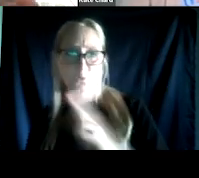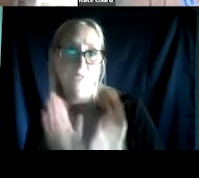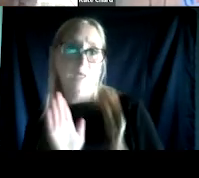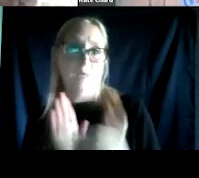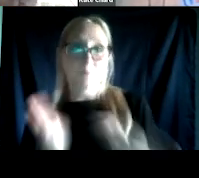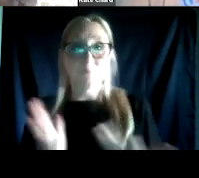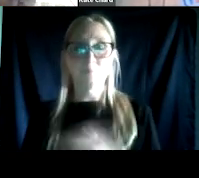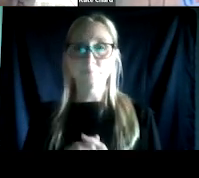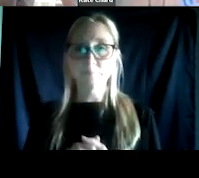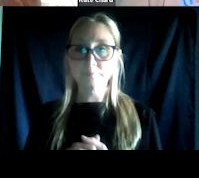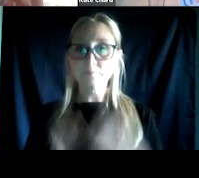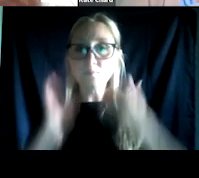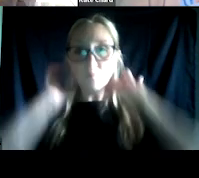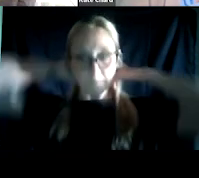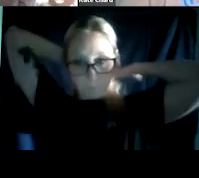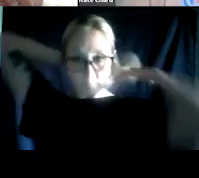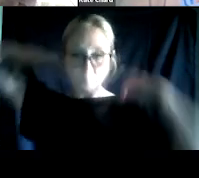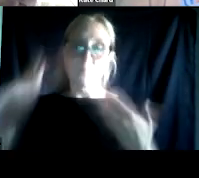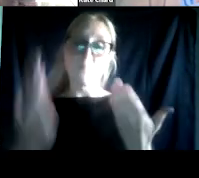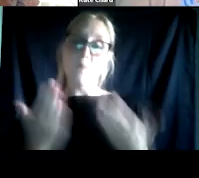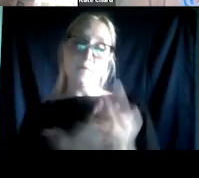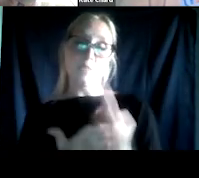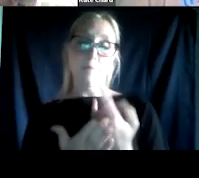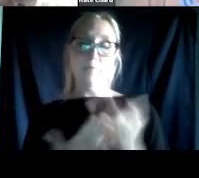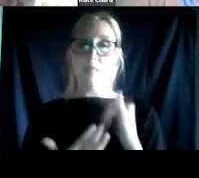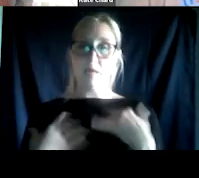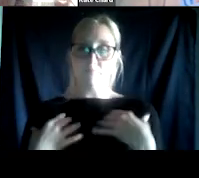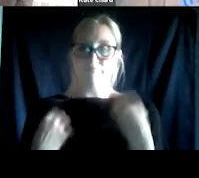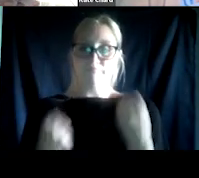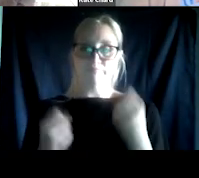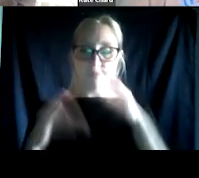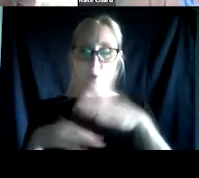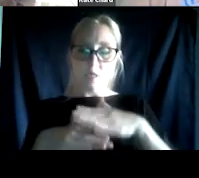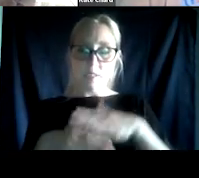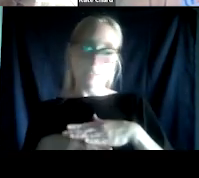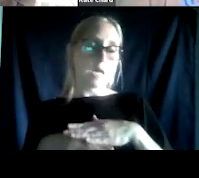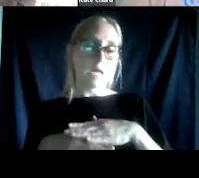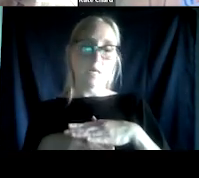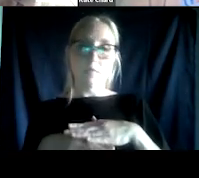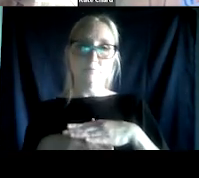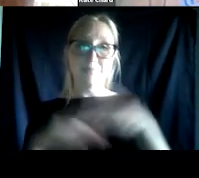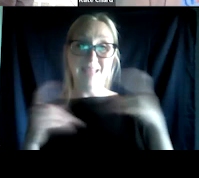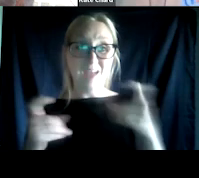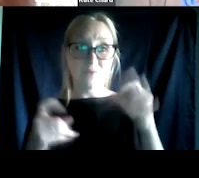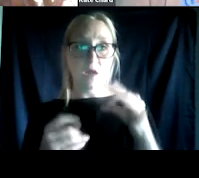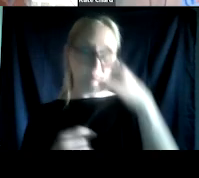excuse me, that could be something like coping with an anniversary of a traumatic event, a stressful relationship issue at home, or just in general communicating